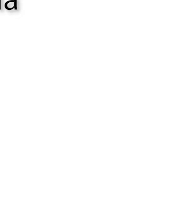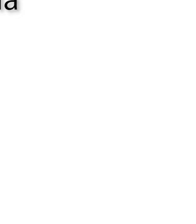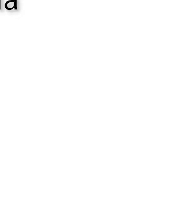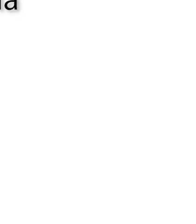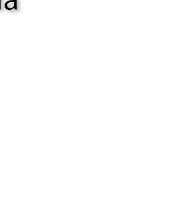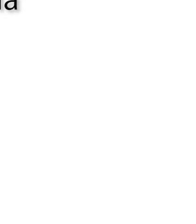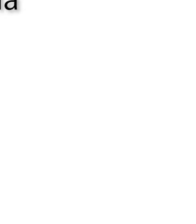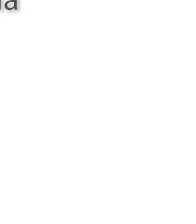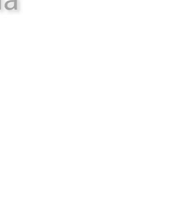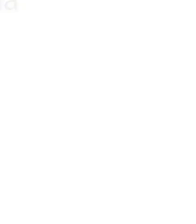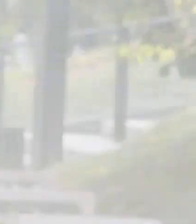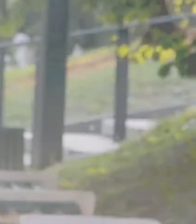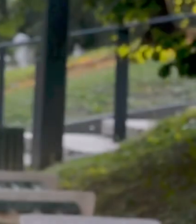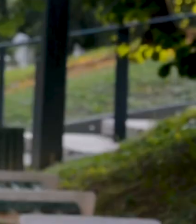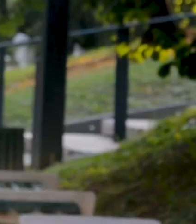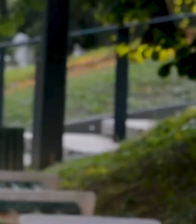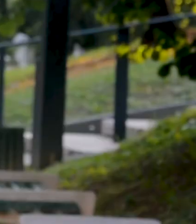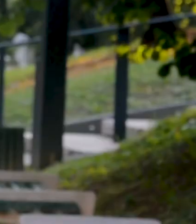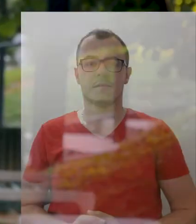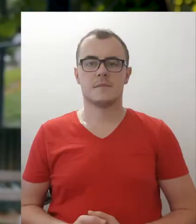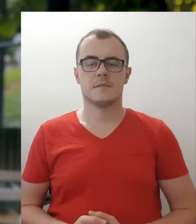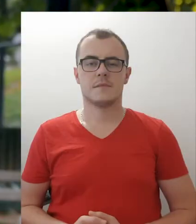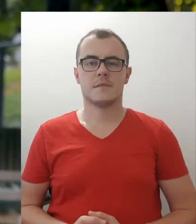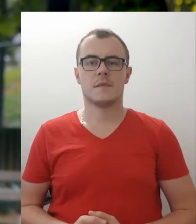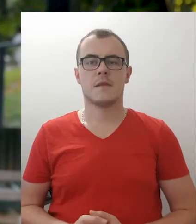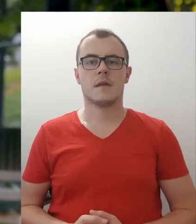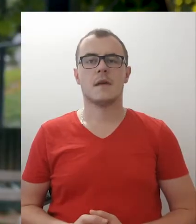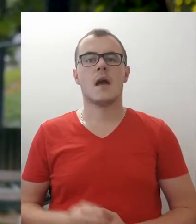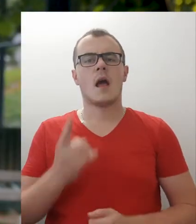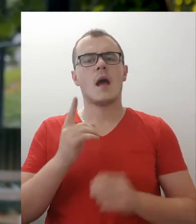Quarantine was a place full of challenges and different troubles for everyone.